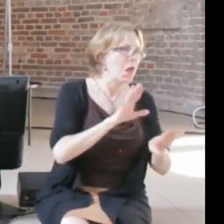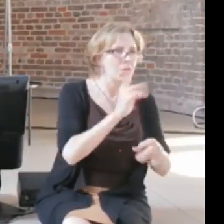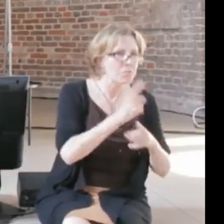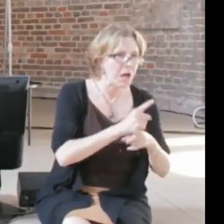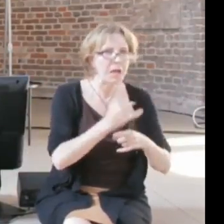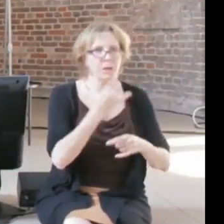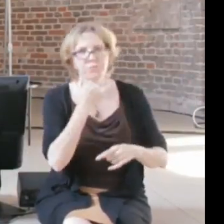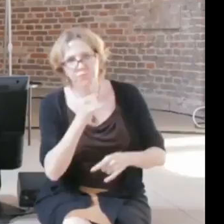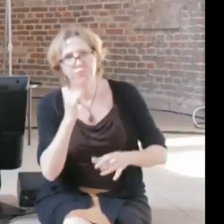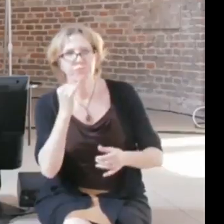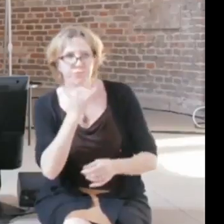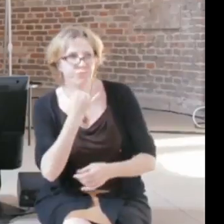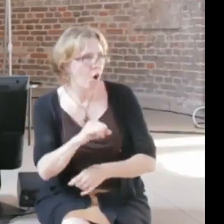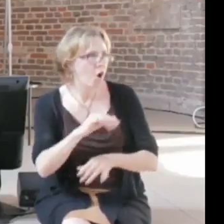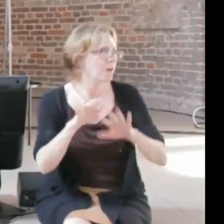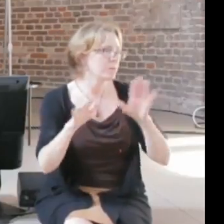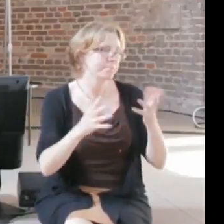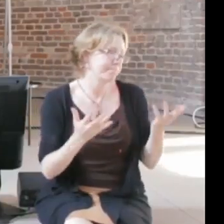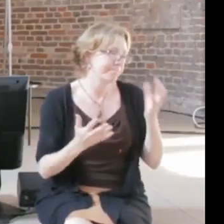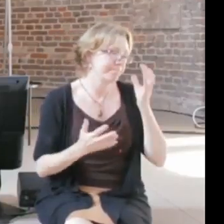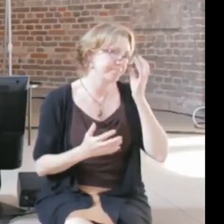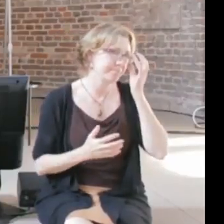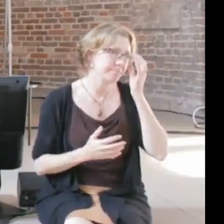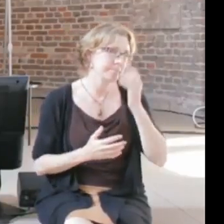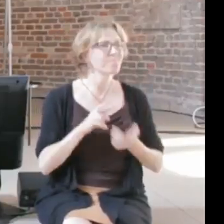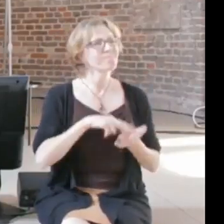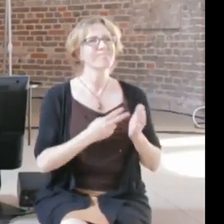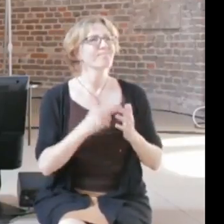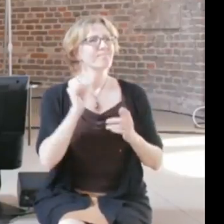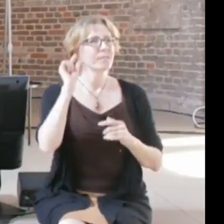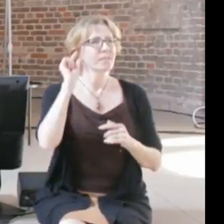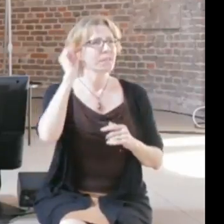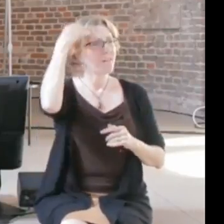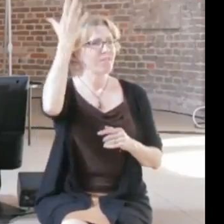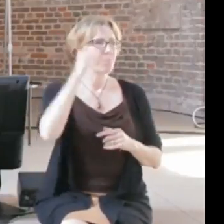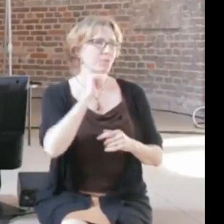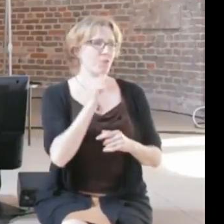make democratic decisions about how to deal with new technologies that are not new at